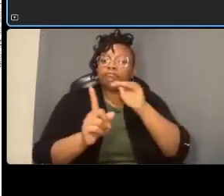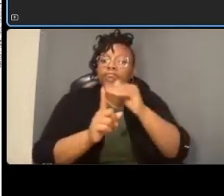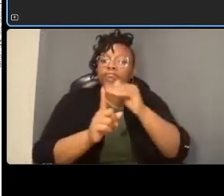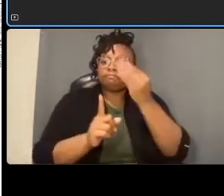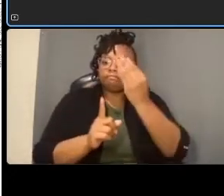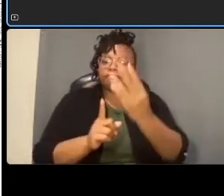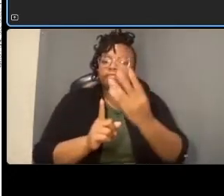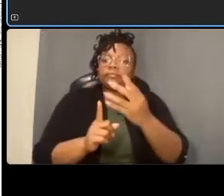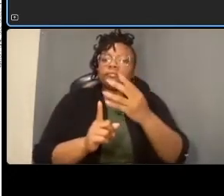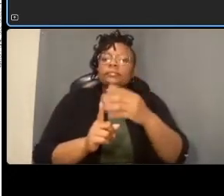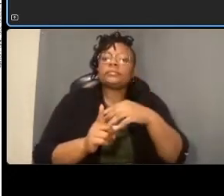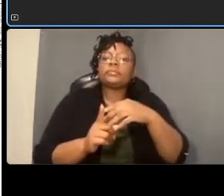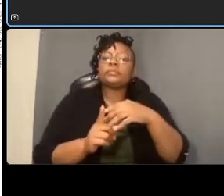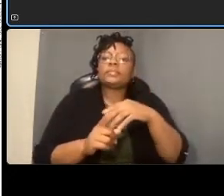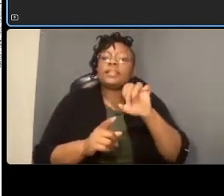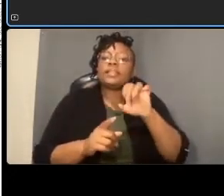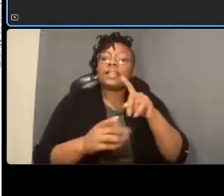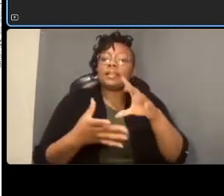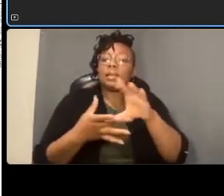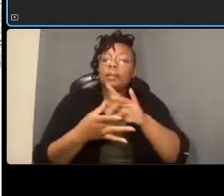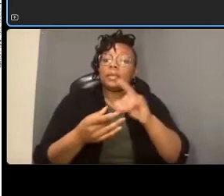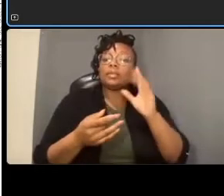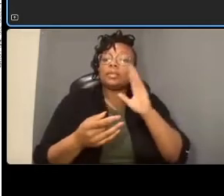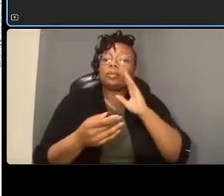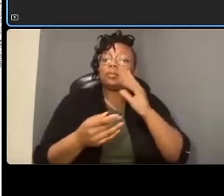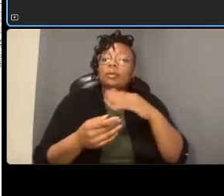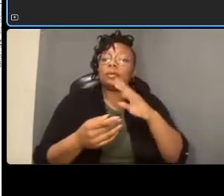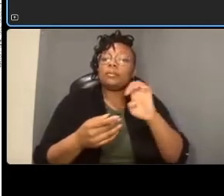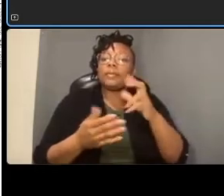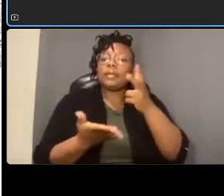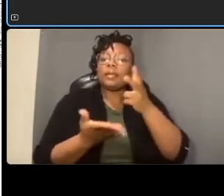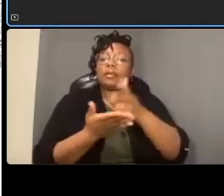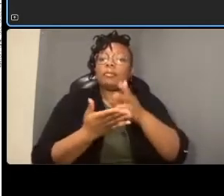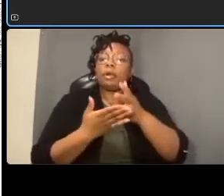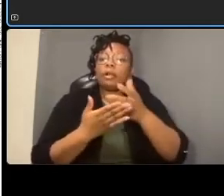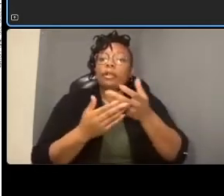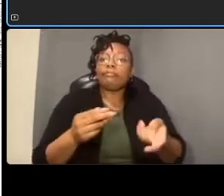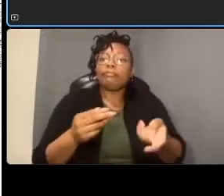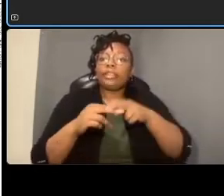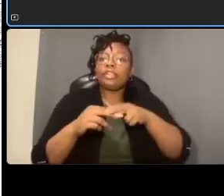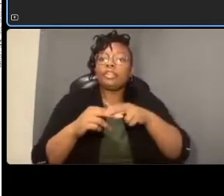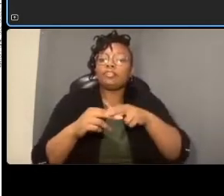the parking optimization study very block by block very detailed coordinating with